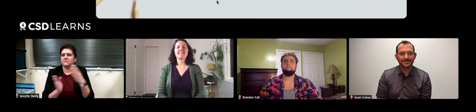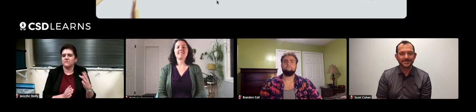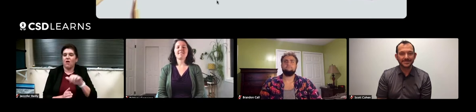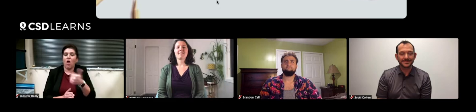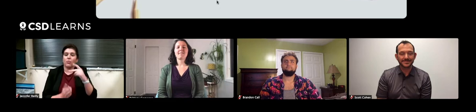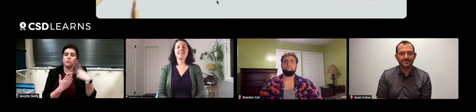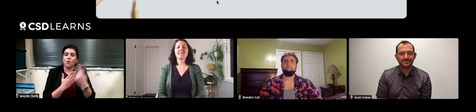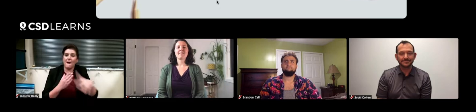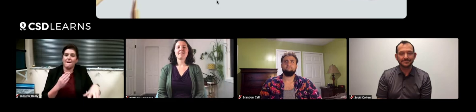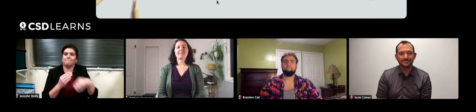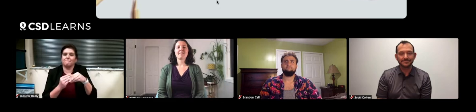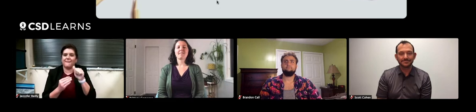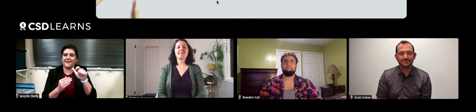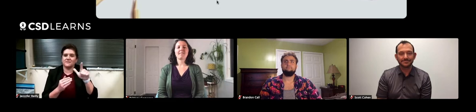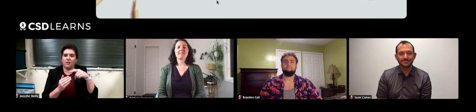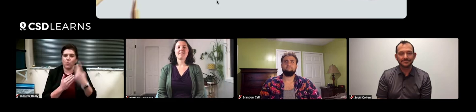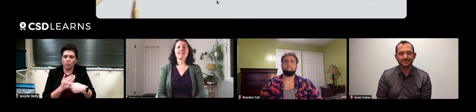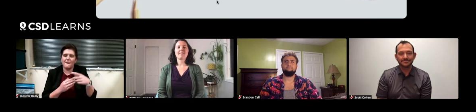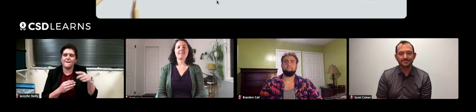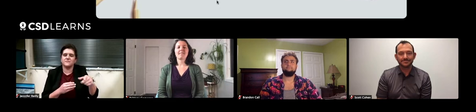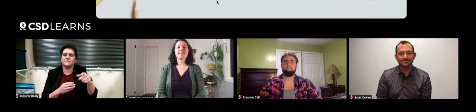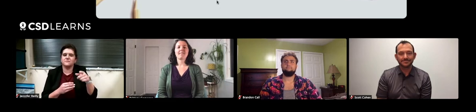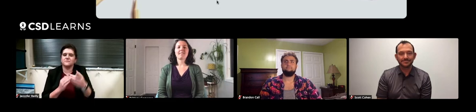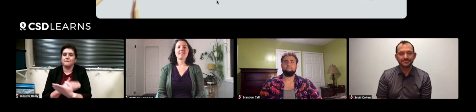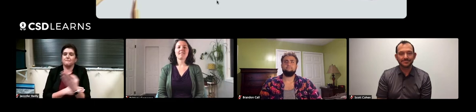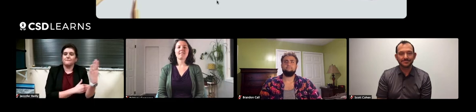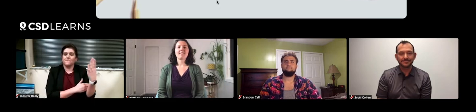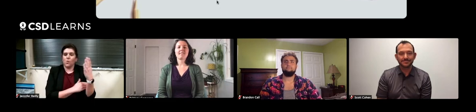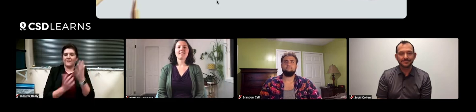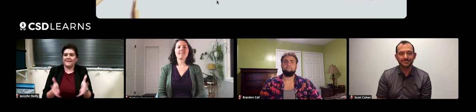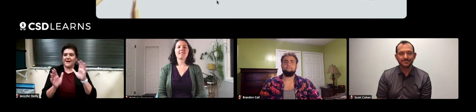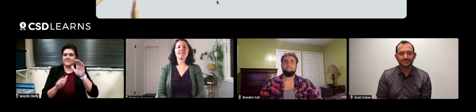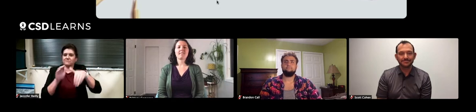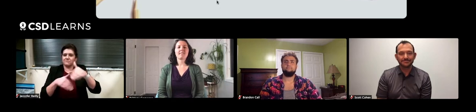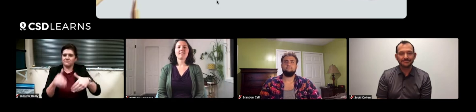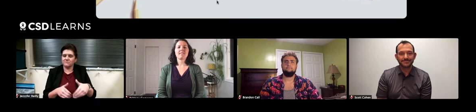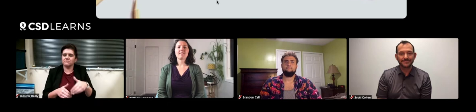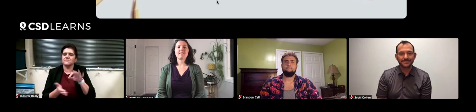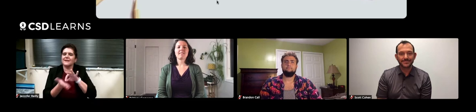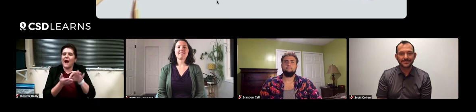Another program, an ASL program that was added, takes place in the morning. It's a morning nest exploration